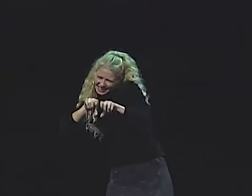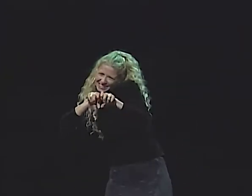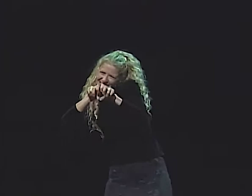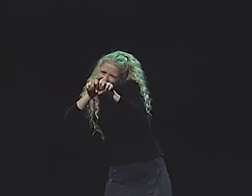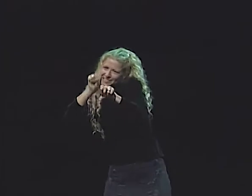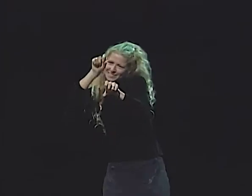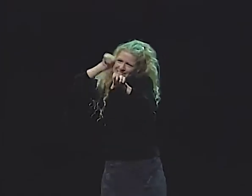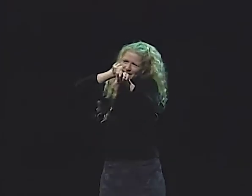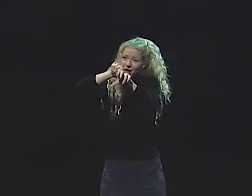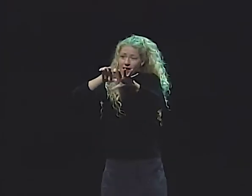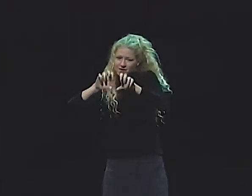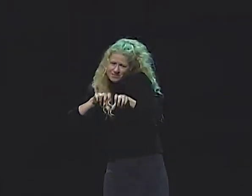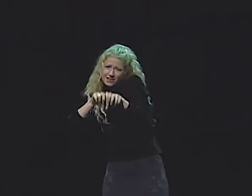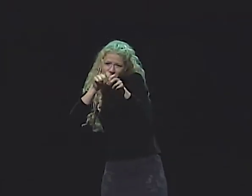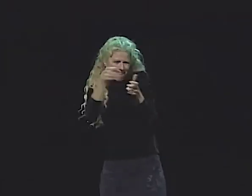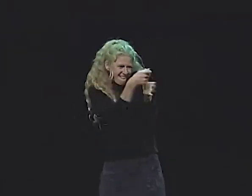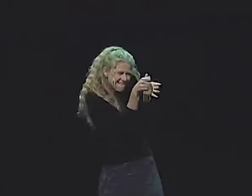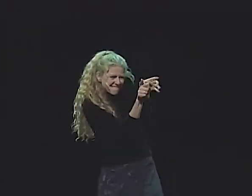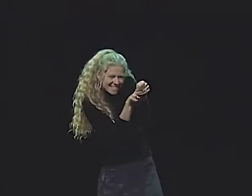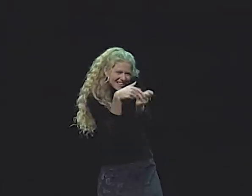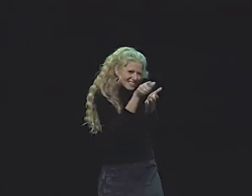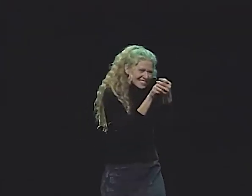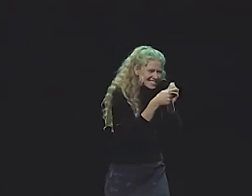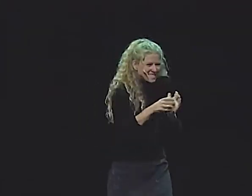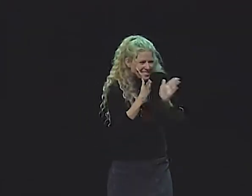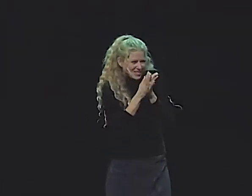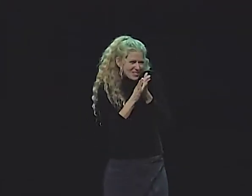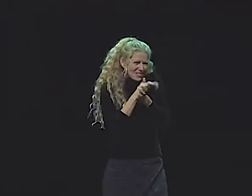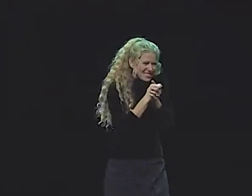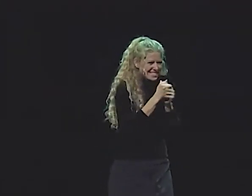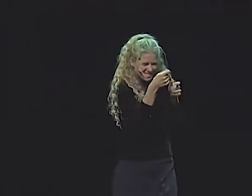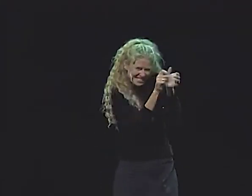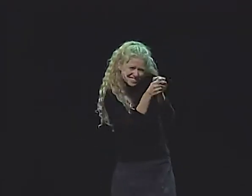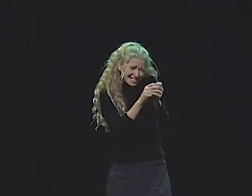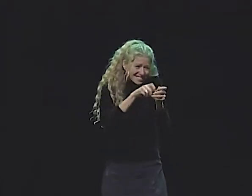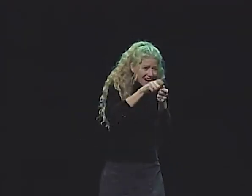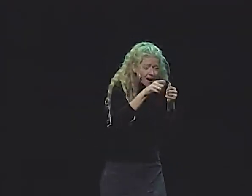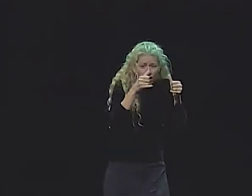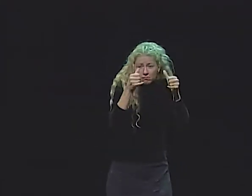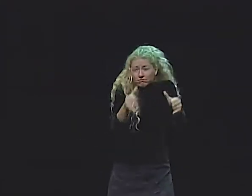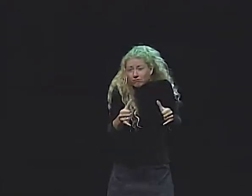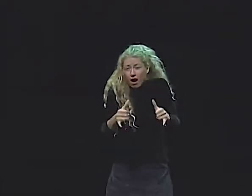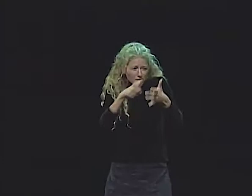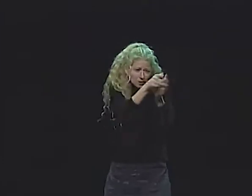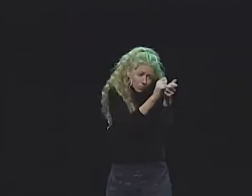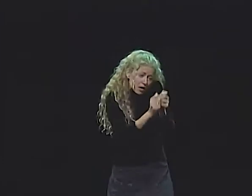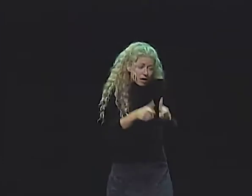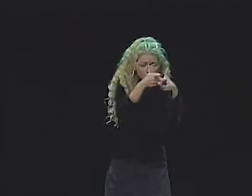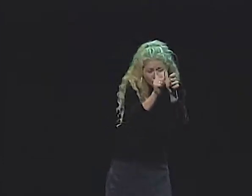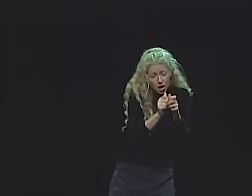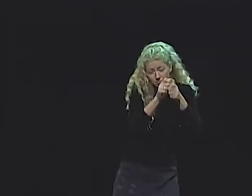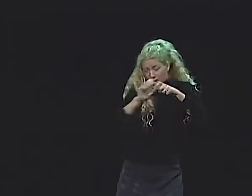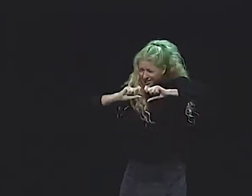THEY WORKED ON HER IN ALL DIFFERENT WAYS-- TRYING TO STICK FEATHERS IN, TRYING TO FIX THINGS